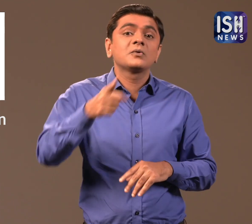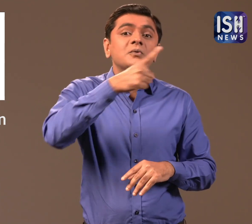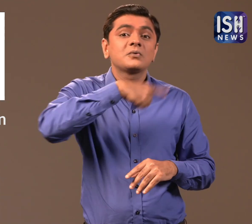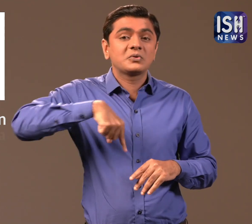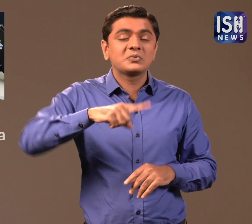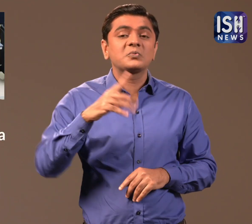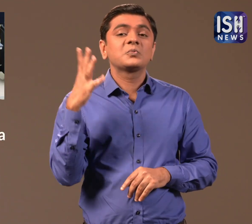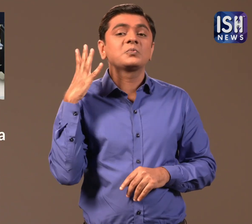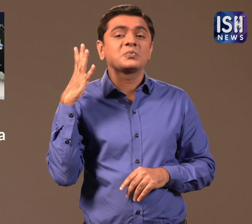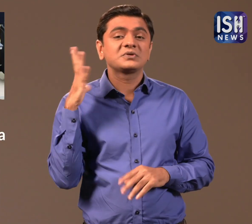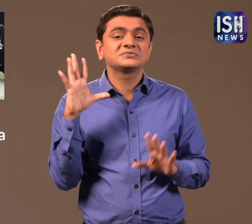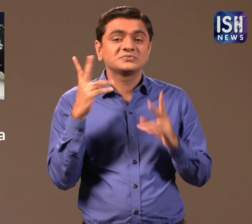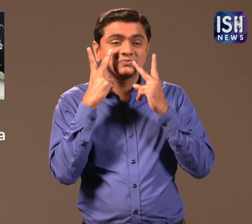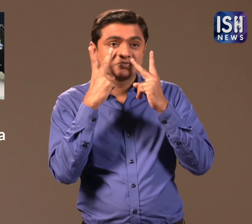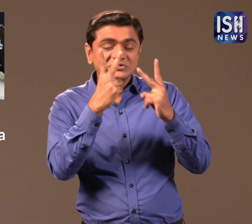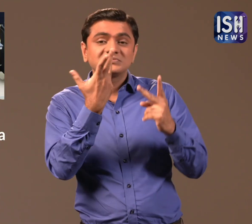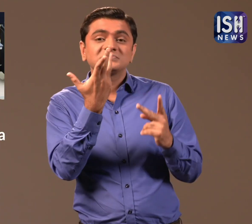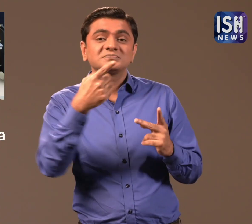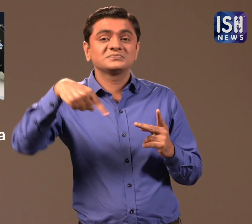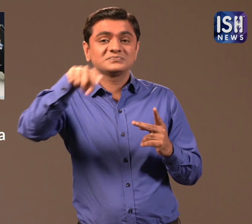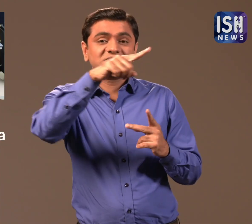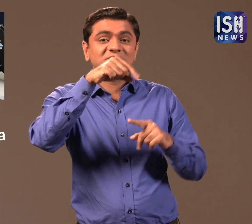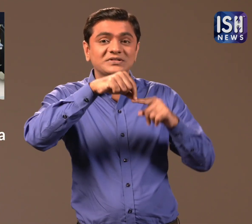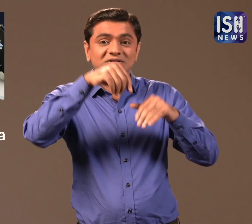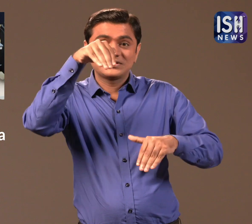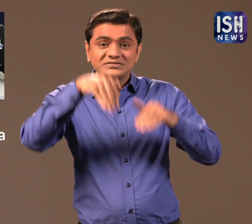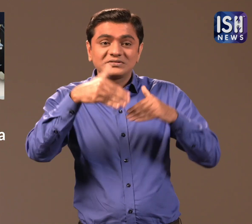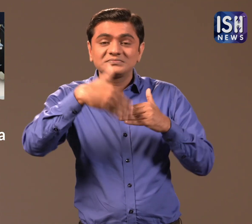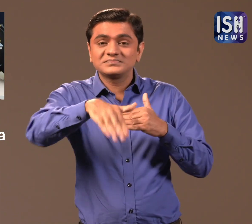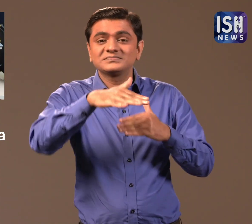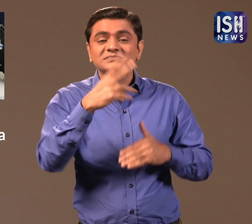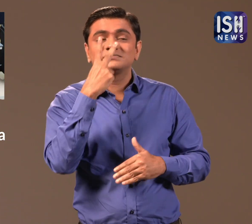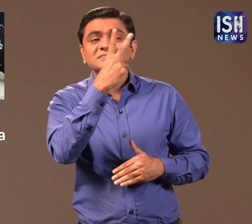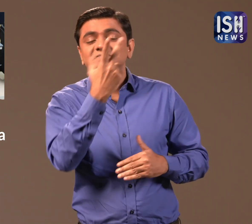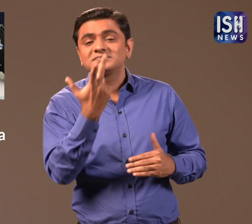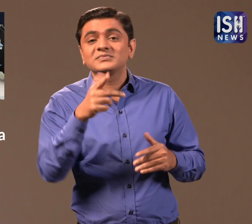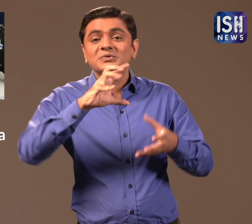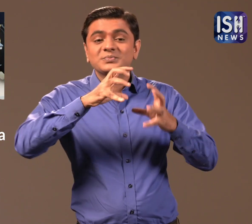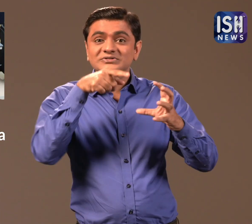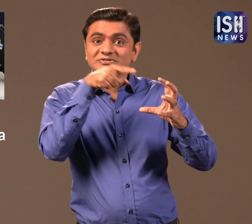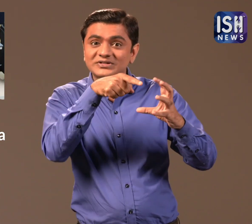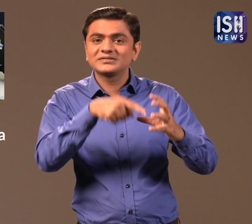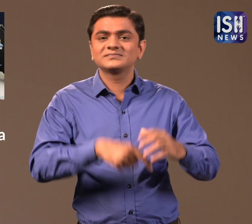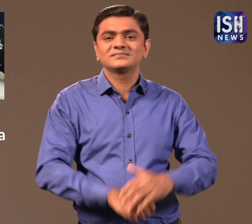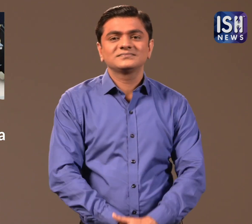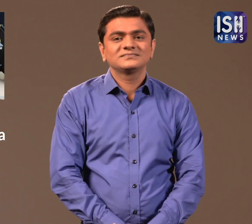We will have to wait and watch how these machines perform during the elections.